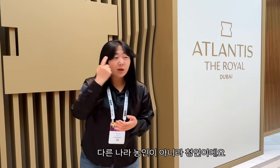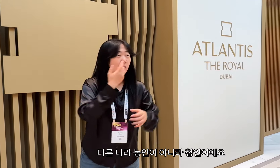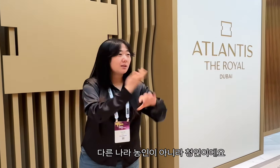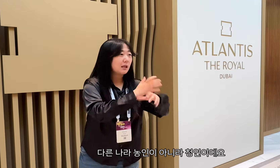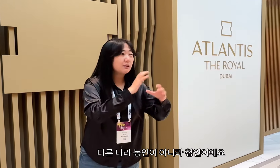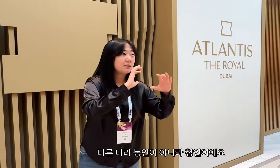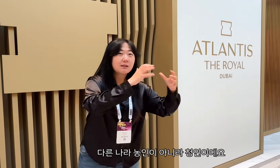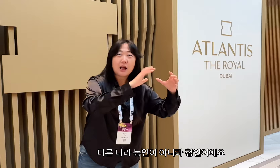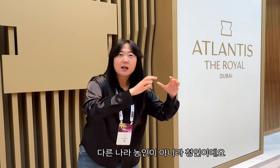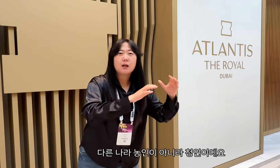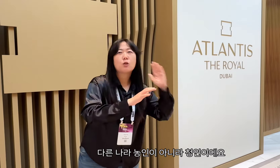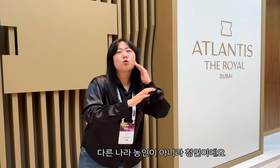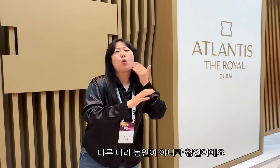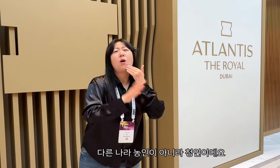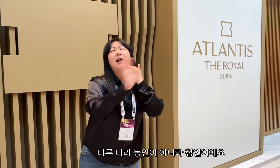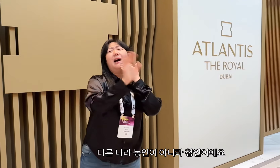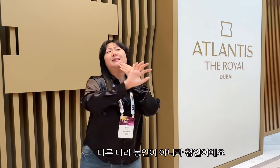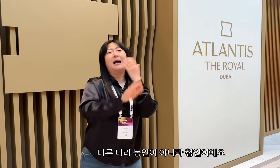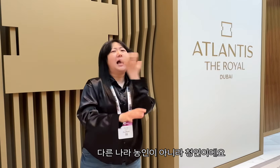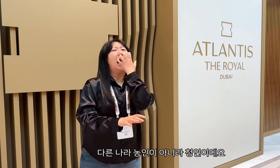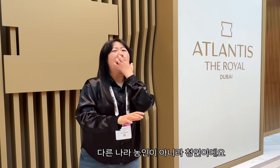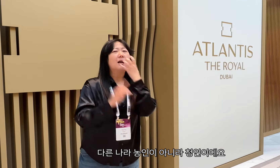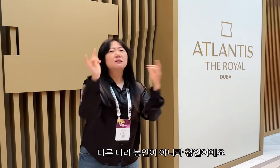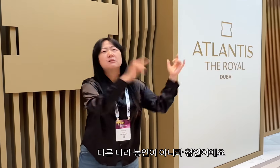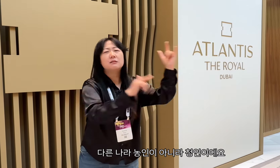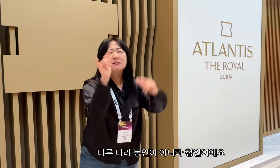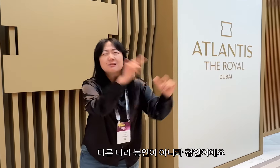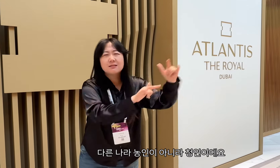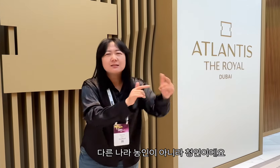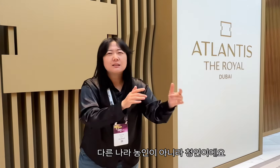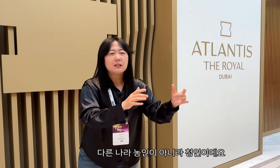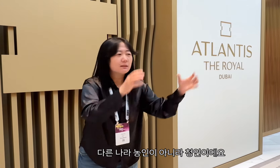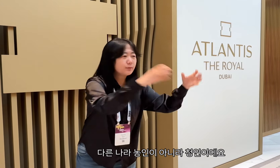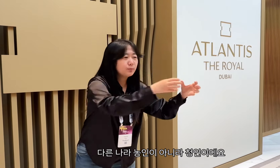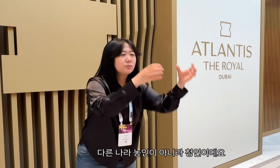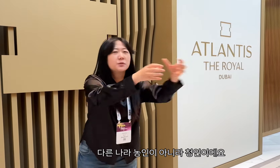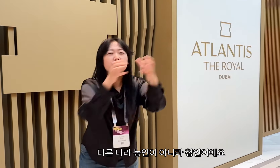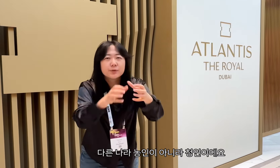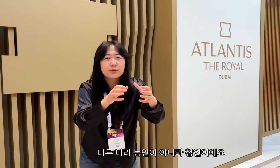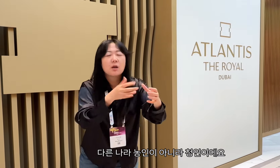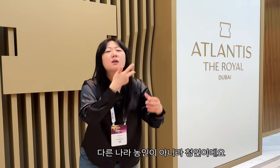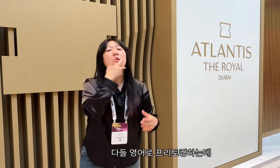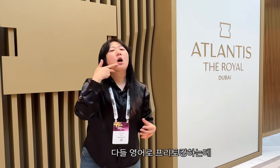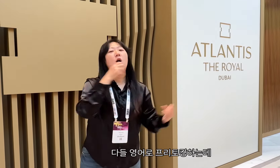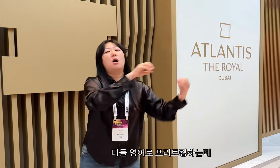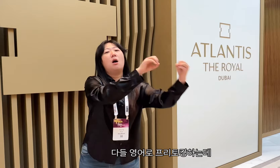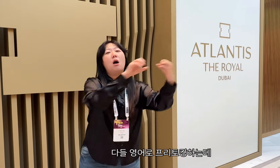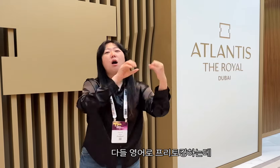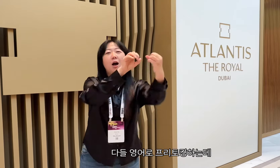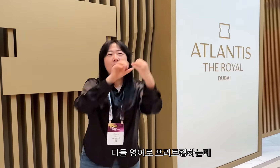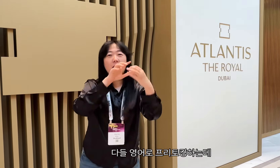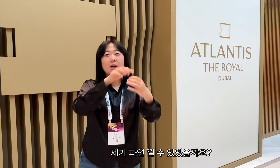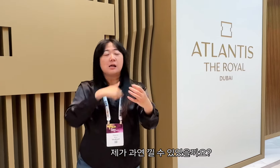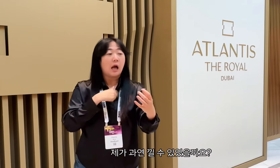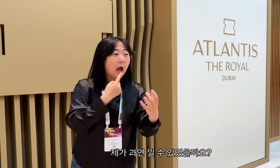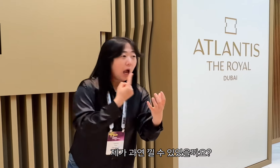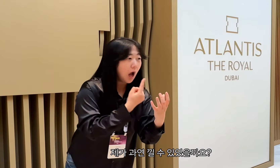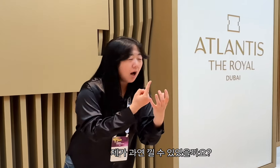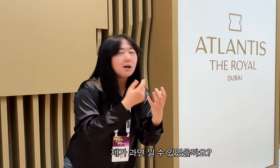They are hearing people, not deaf people from other countries. Could I have joined in as they were free-talking to each other in English?